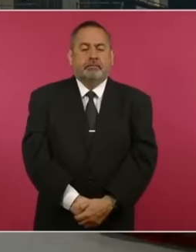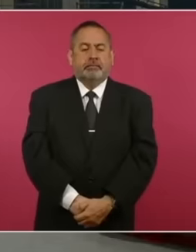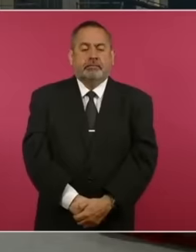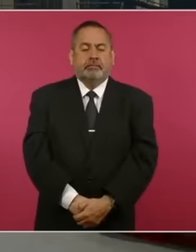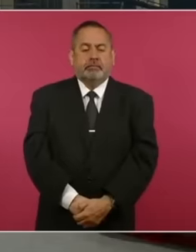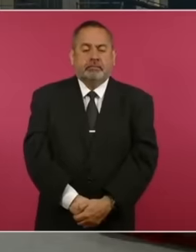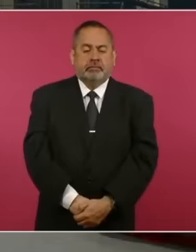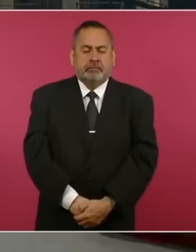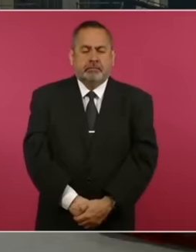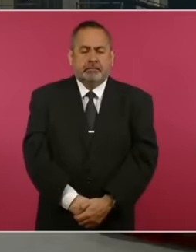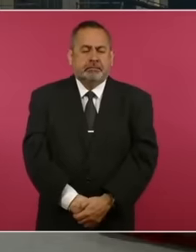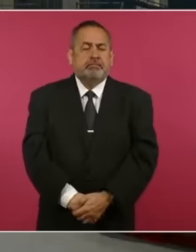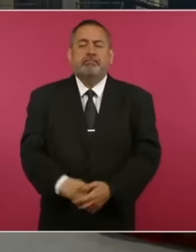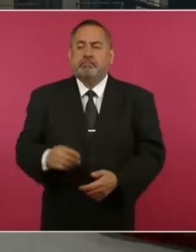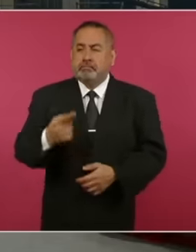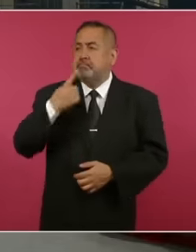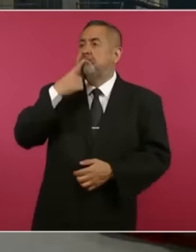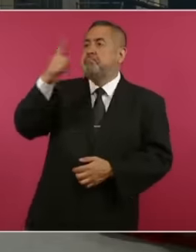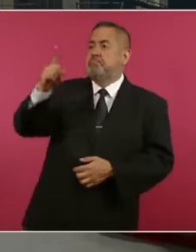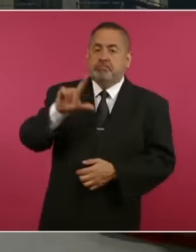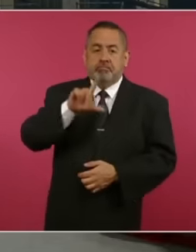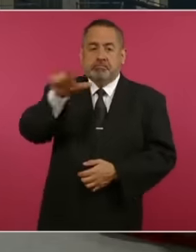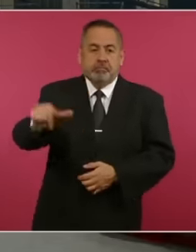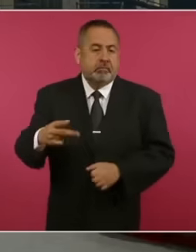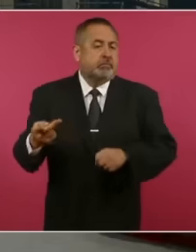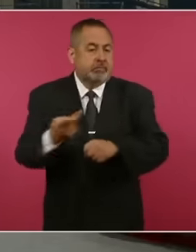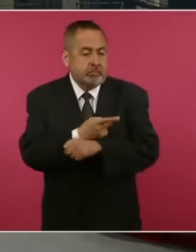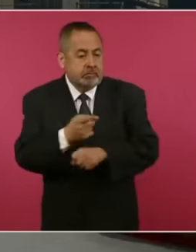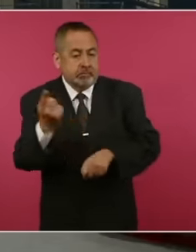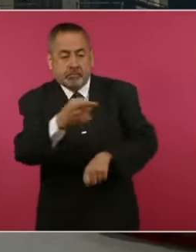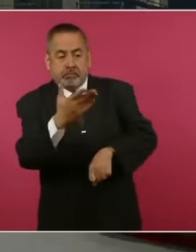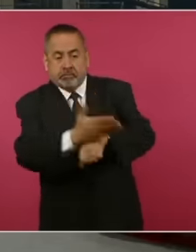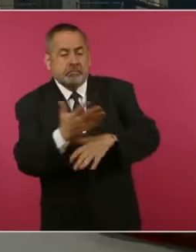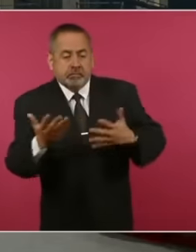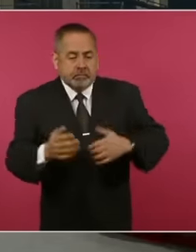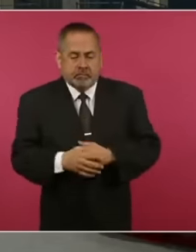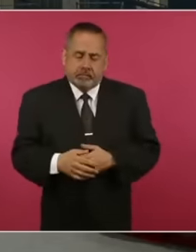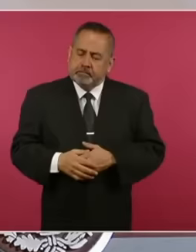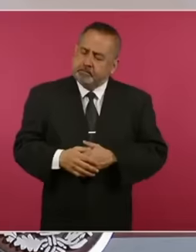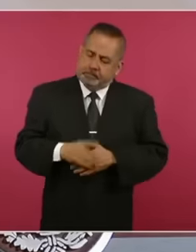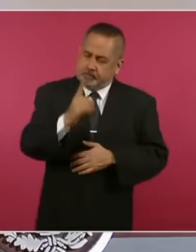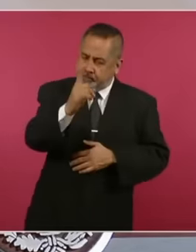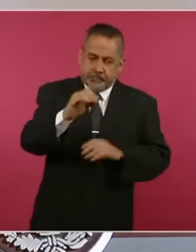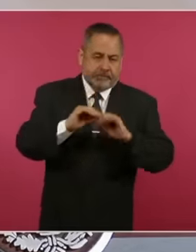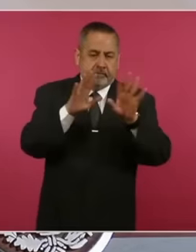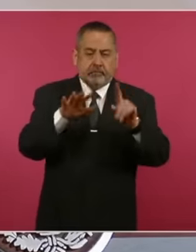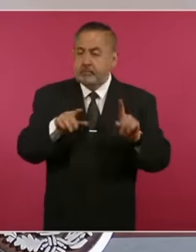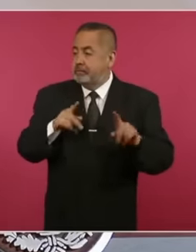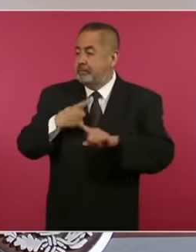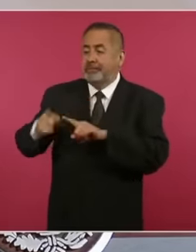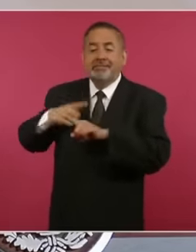consequences can this have? First of all, the flagrant rejection of